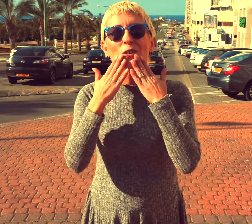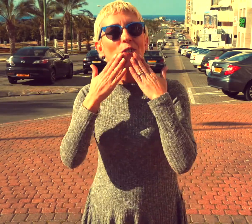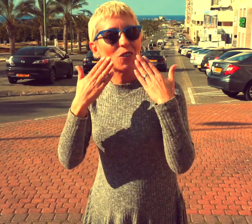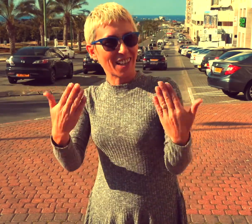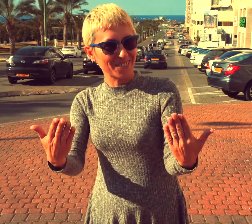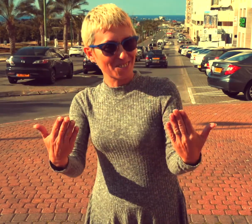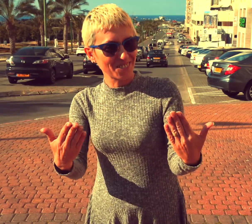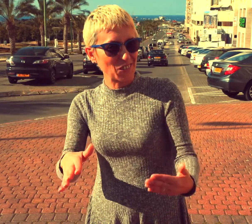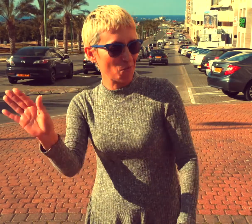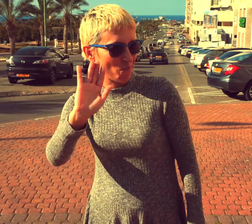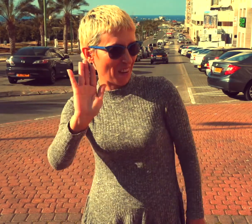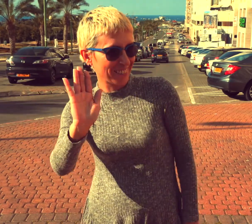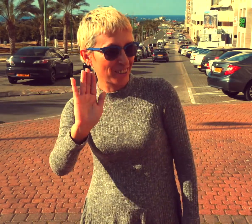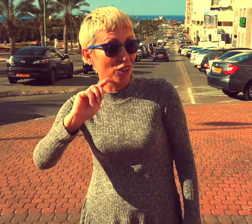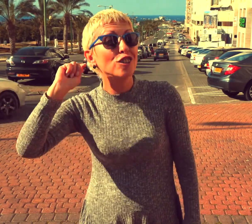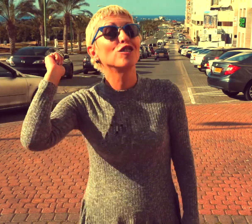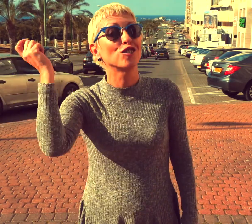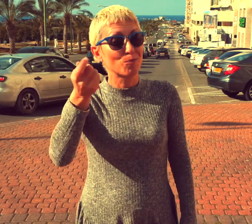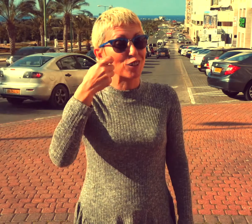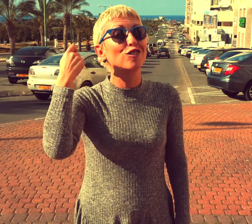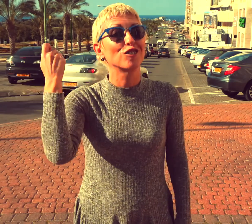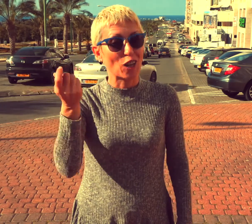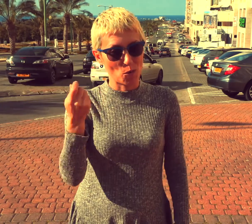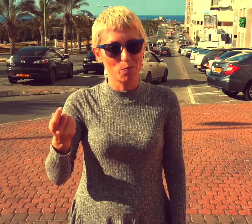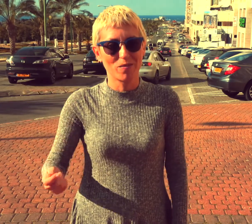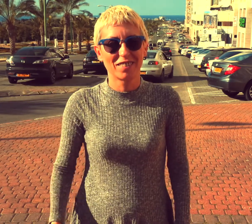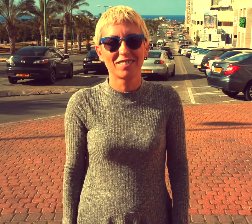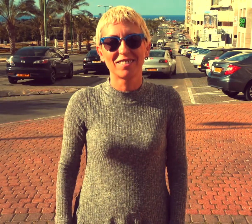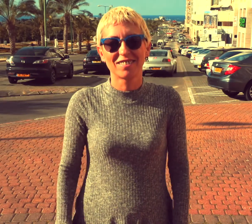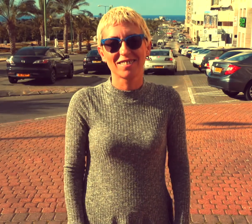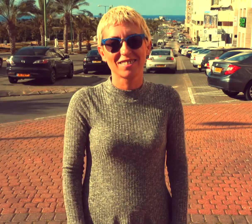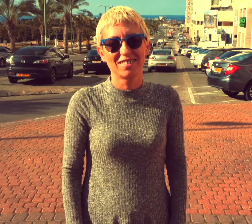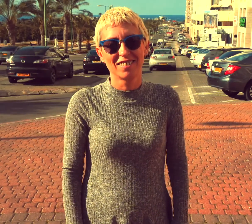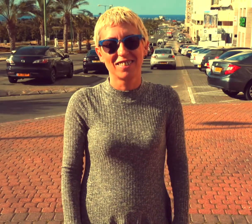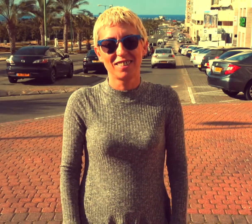Thanks Bye Shabbat Shalom